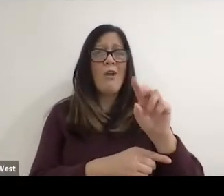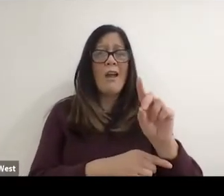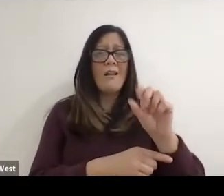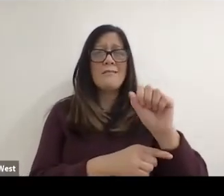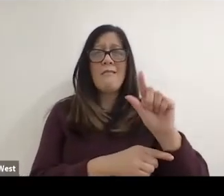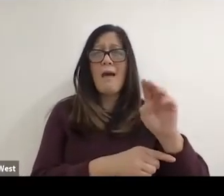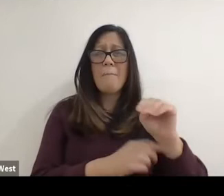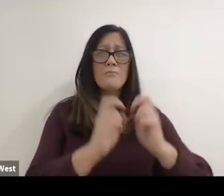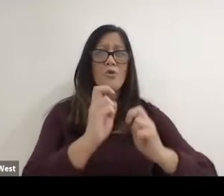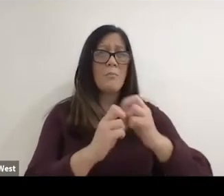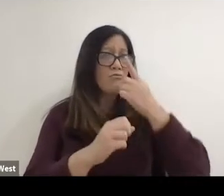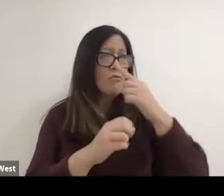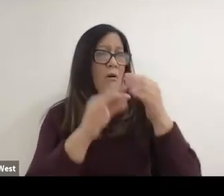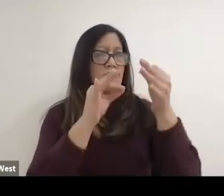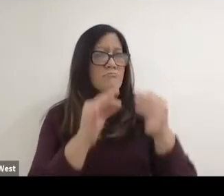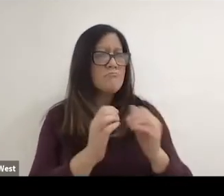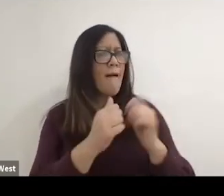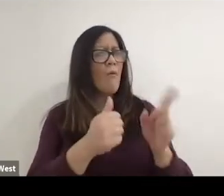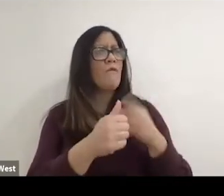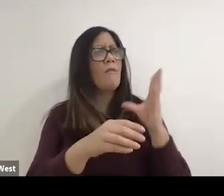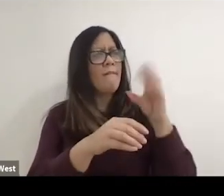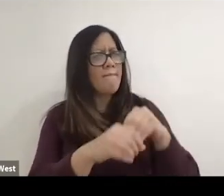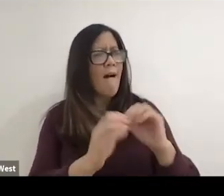So tell us about that. Tell us about the growth your first involvement and how